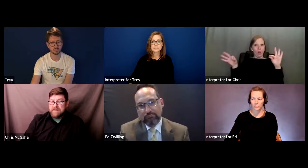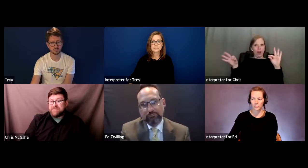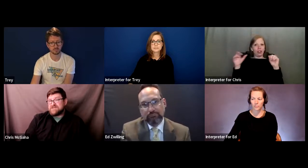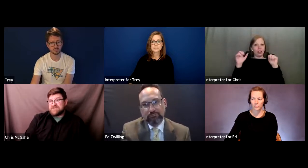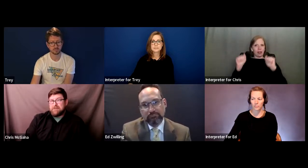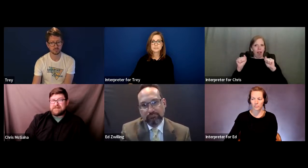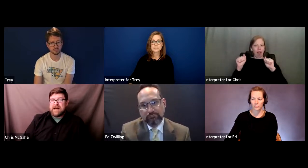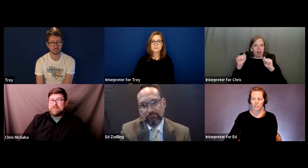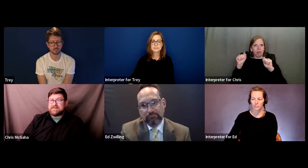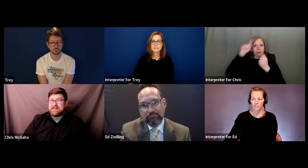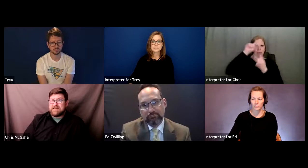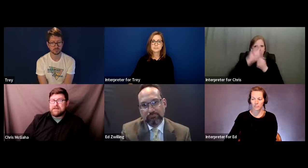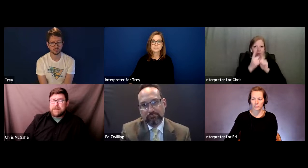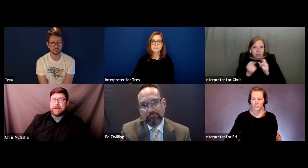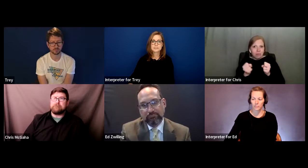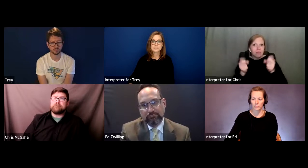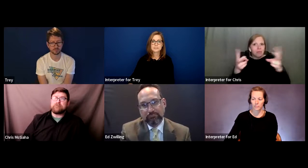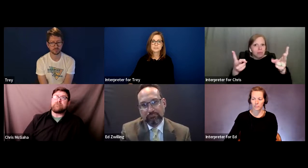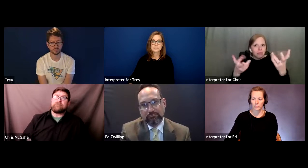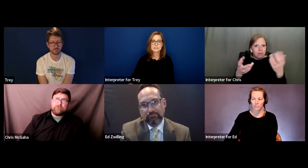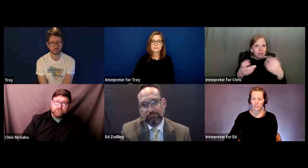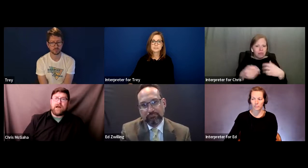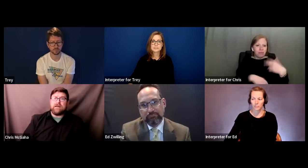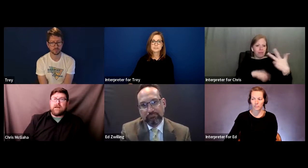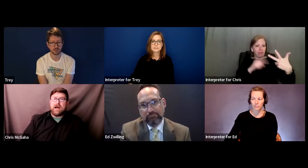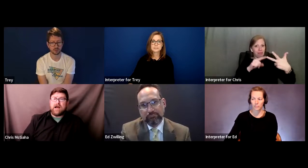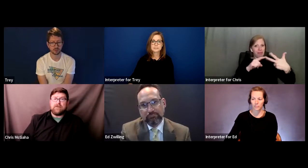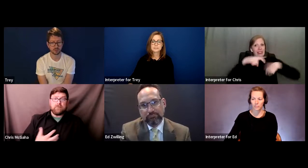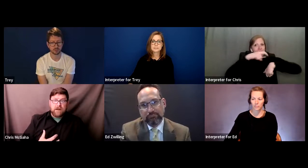and then just the amount of time that's needed.